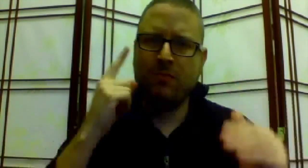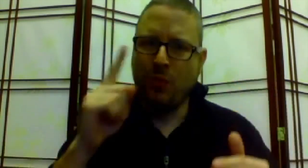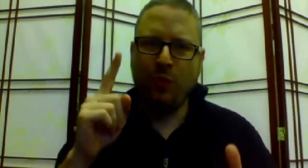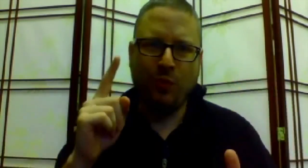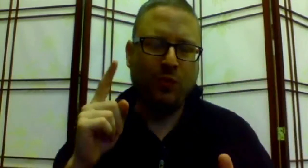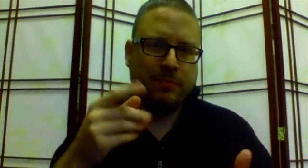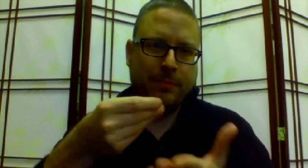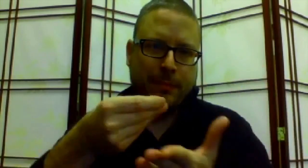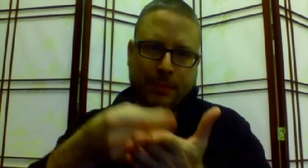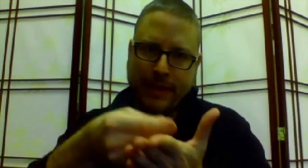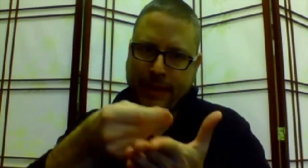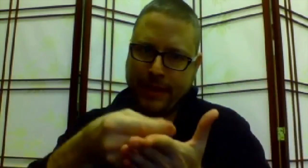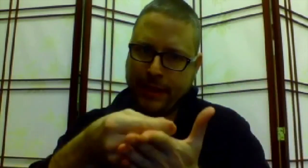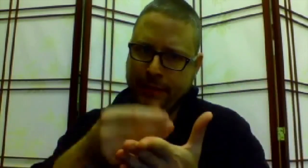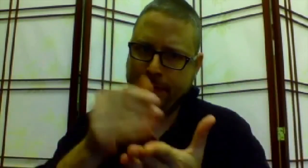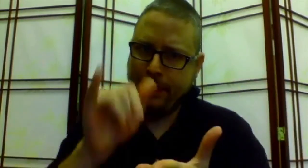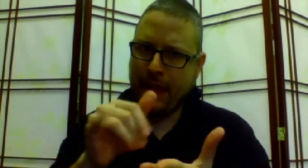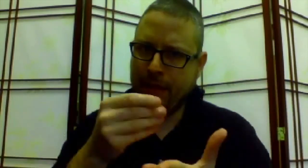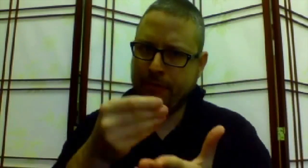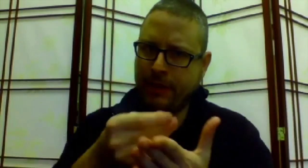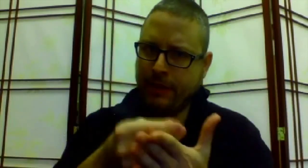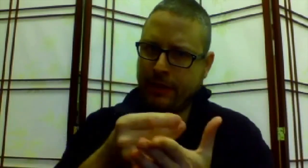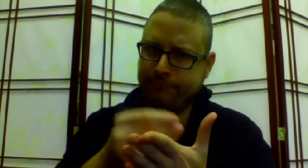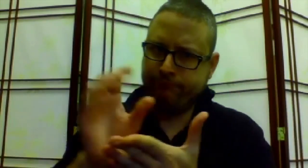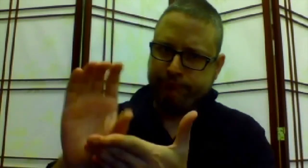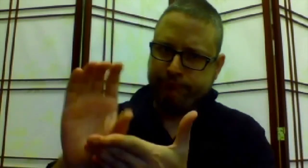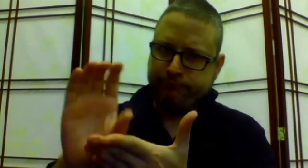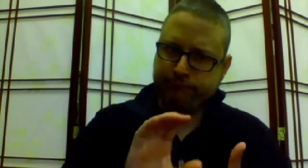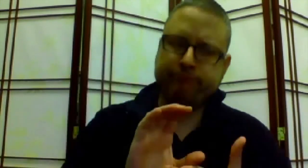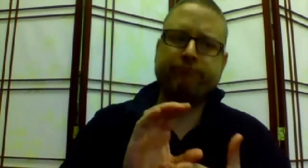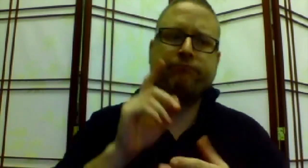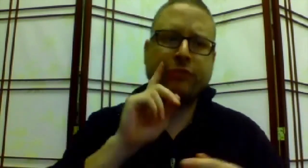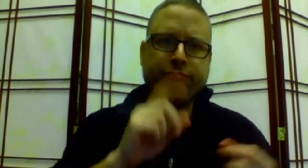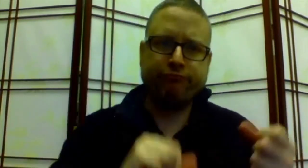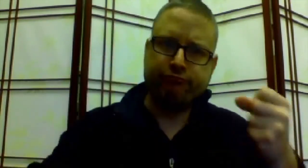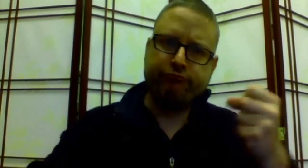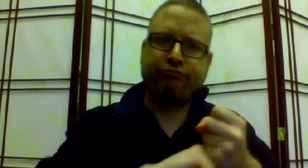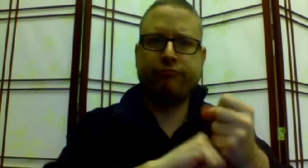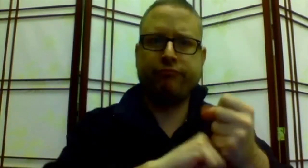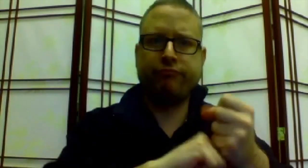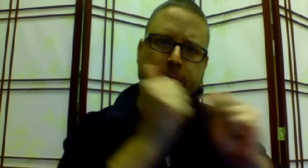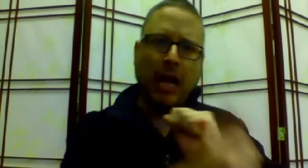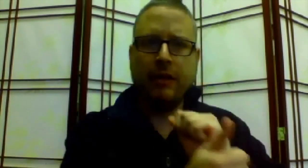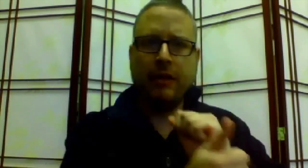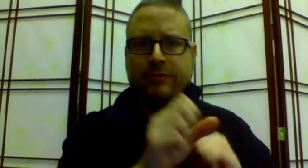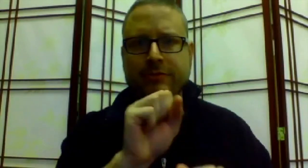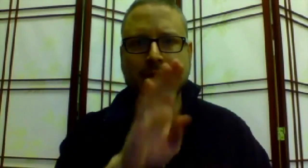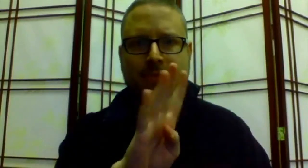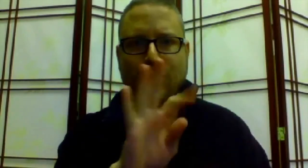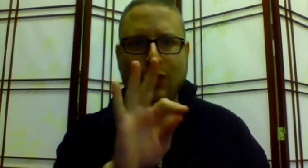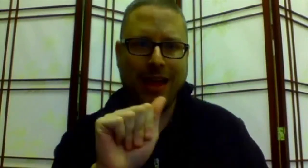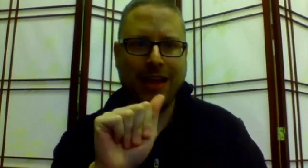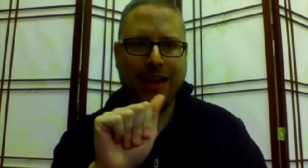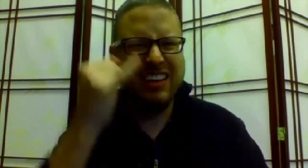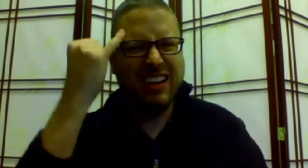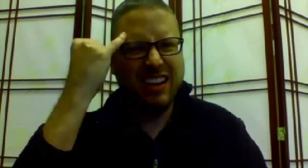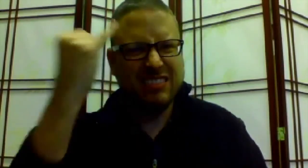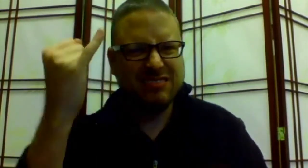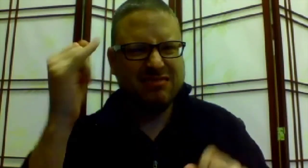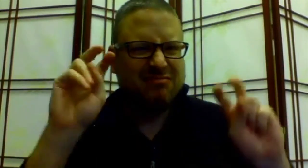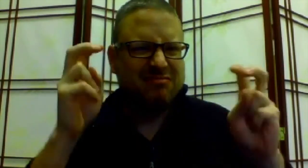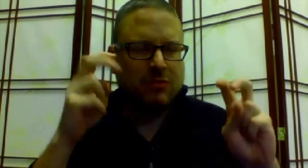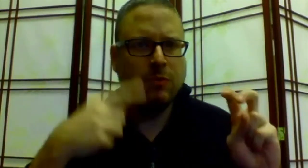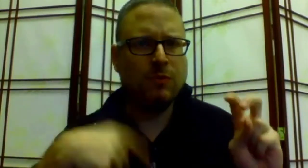regarding the funds for the budget.